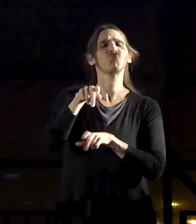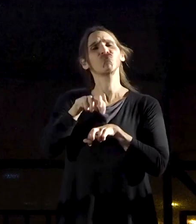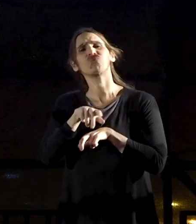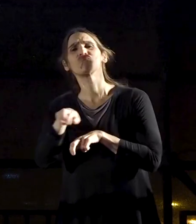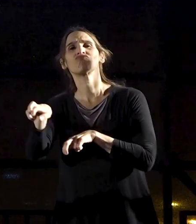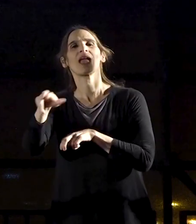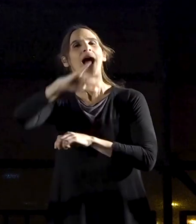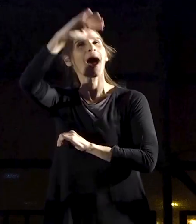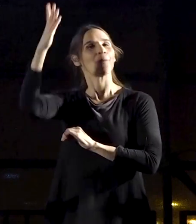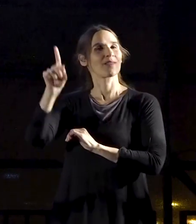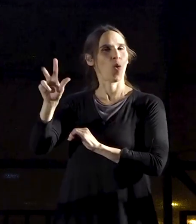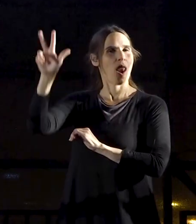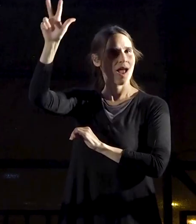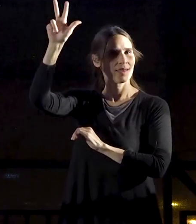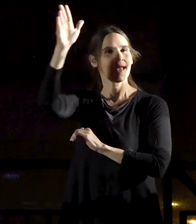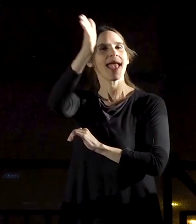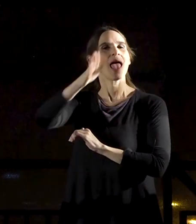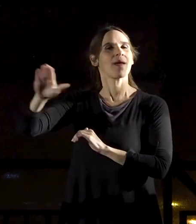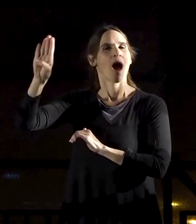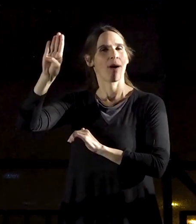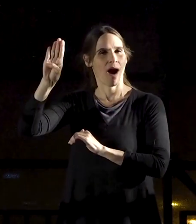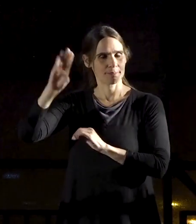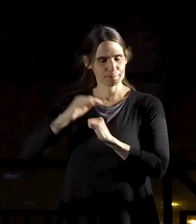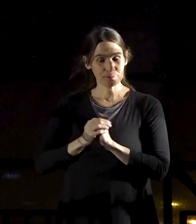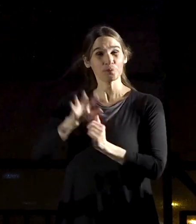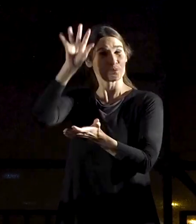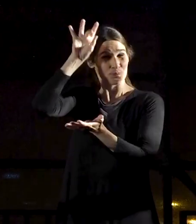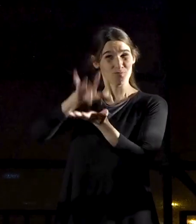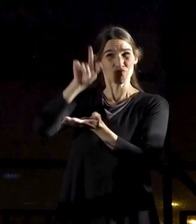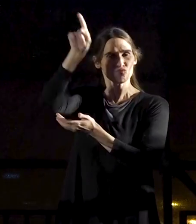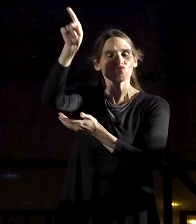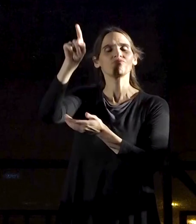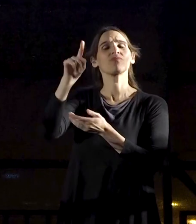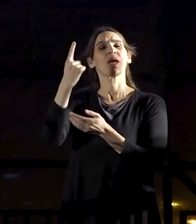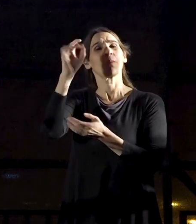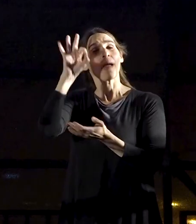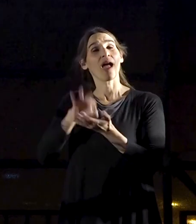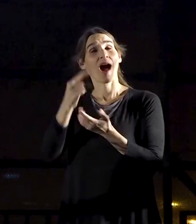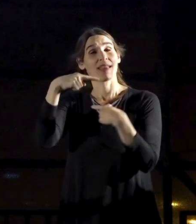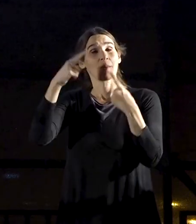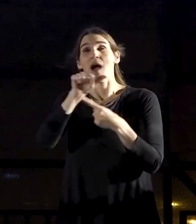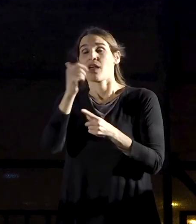to the Golan Heights, to the Valley of Tears. There, on one of the most terrible days in the history of the State of Israel,